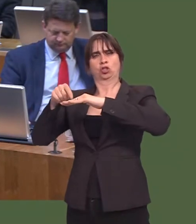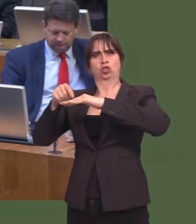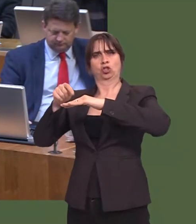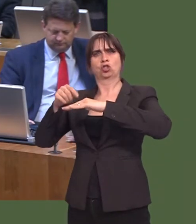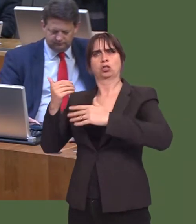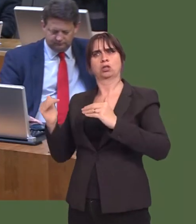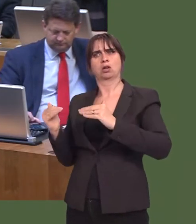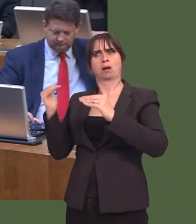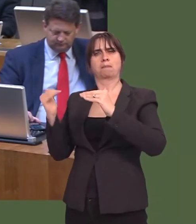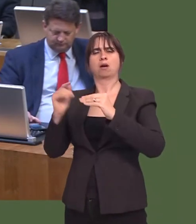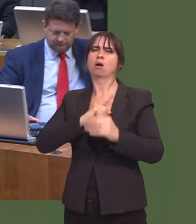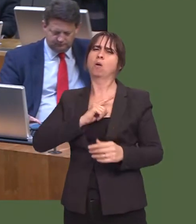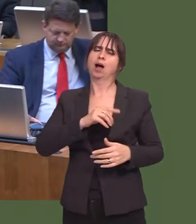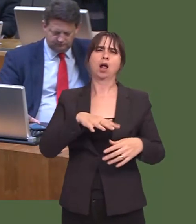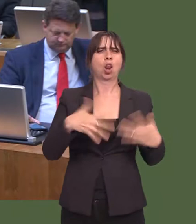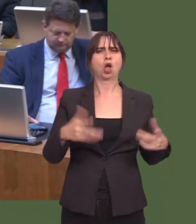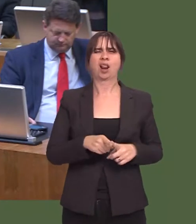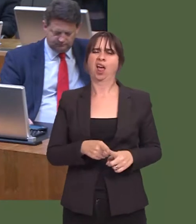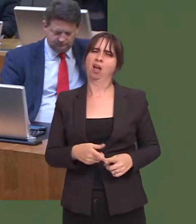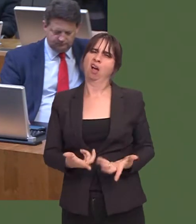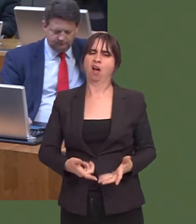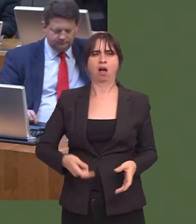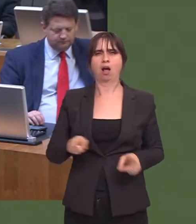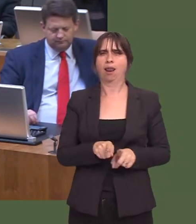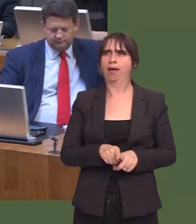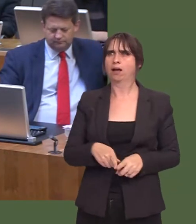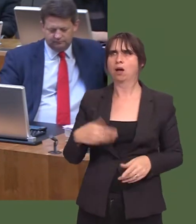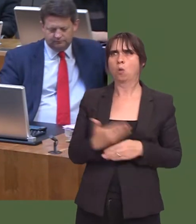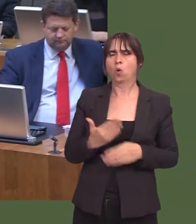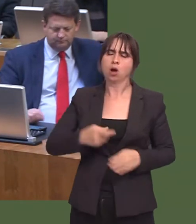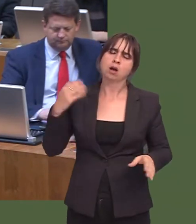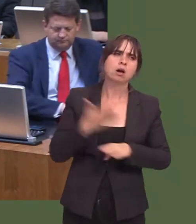countries, from exploitation, and that needs more resources to be put into the policing of that.